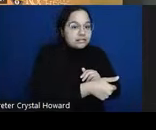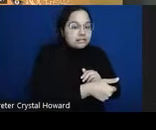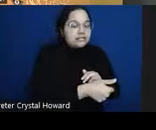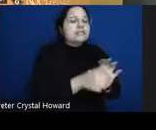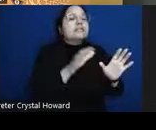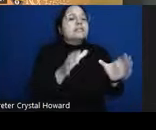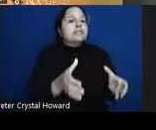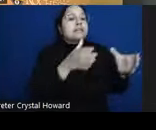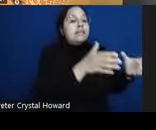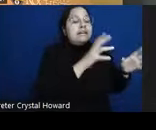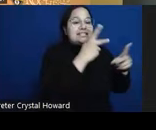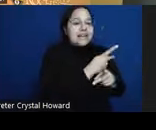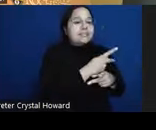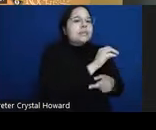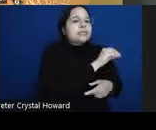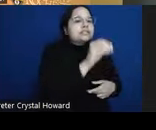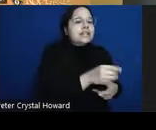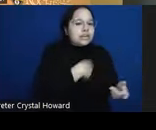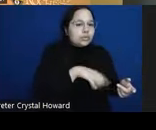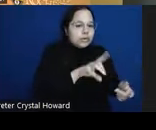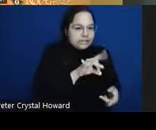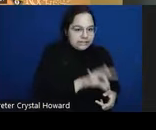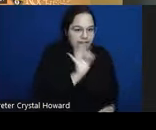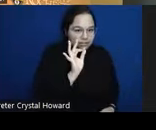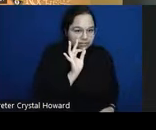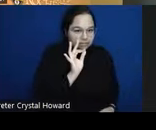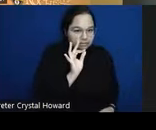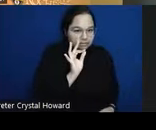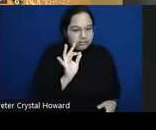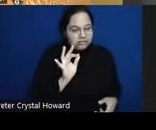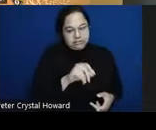you do that math with the numbers that we had on the previous slide you'll see that you get 11 the